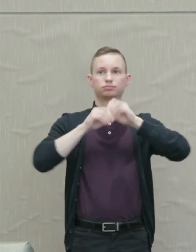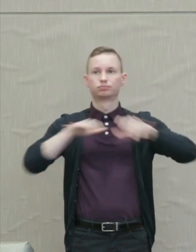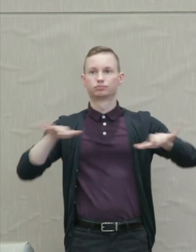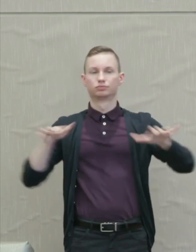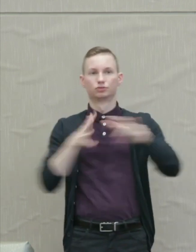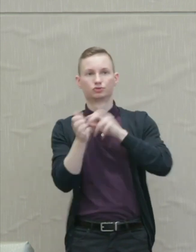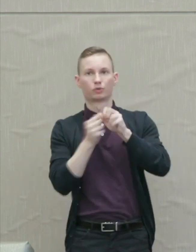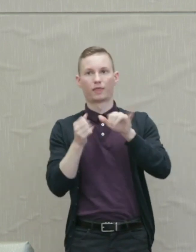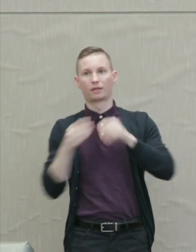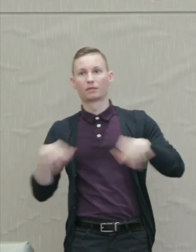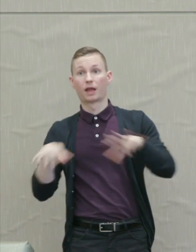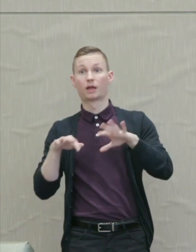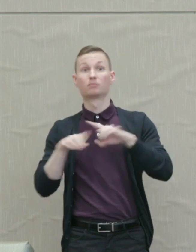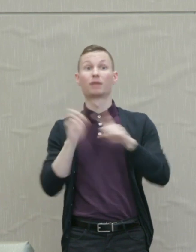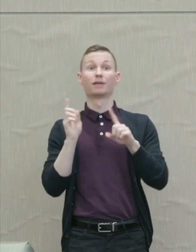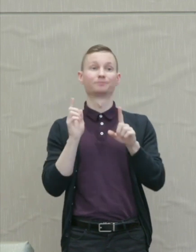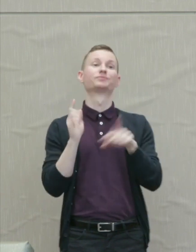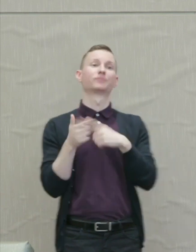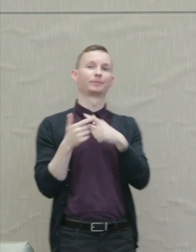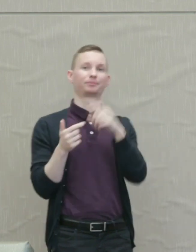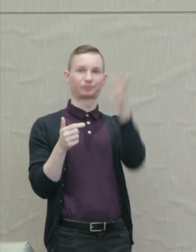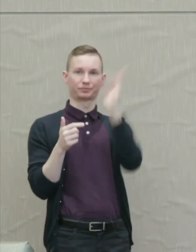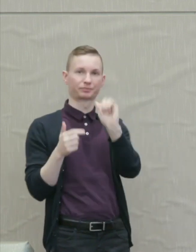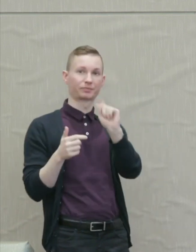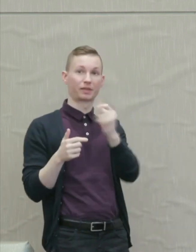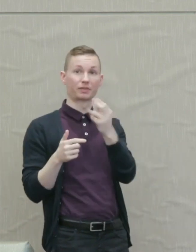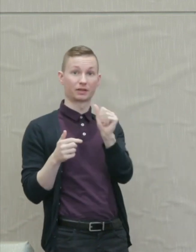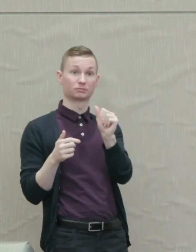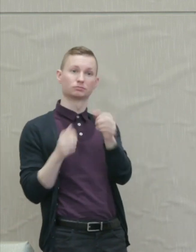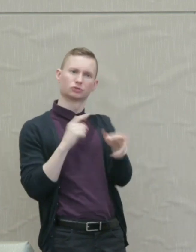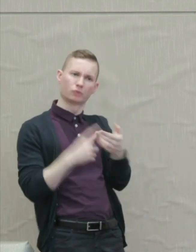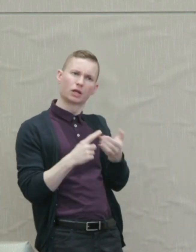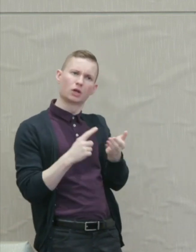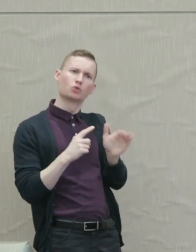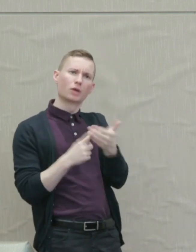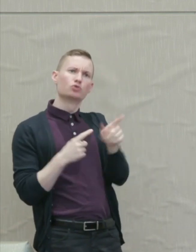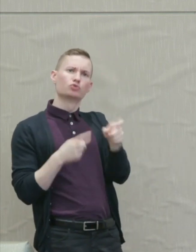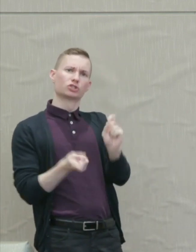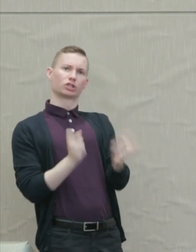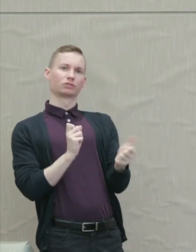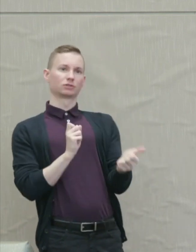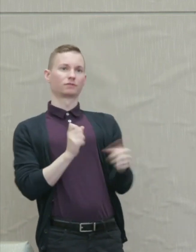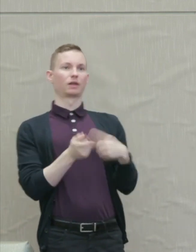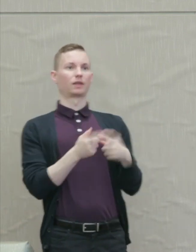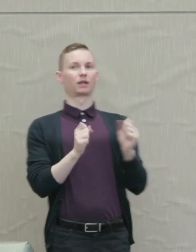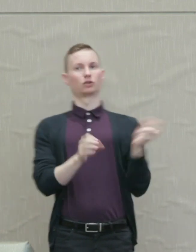But then Athena persuades them to alter themselves as to join her enterprise.